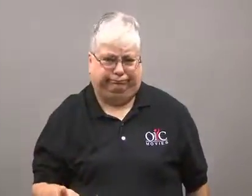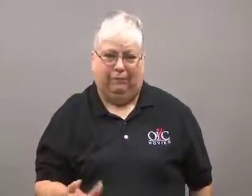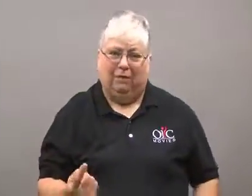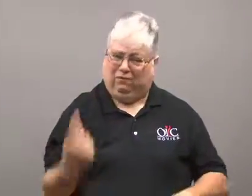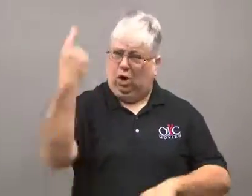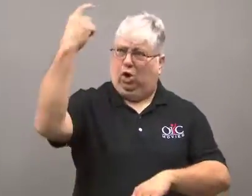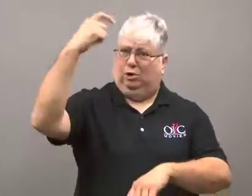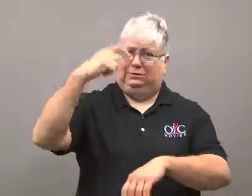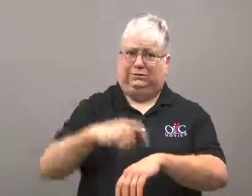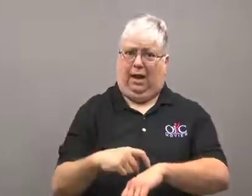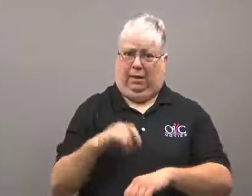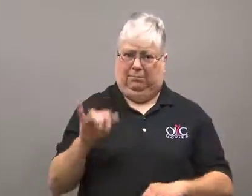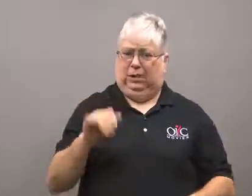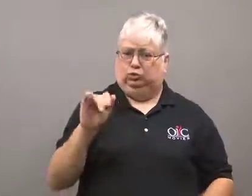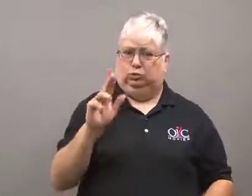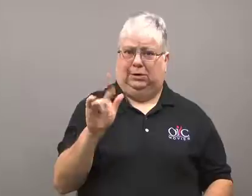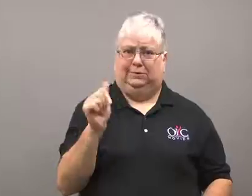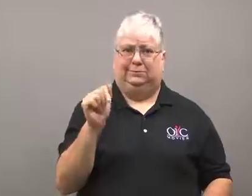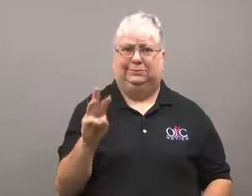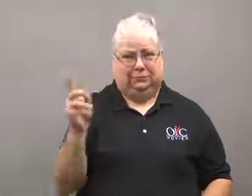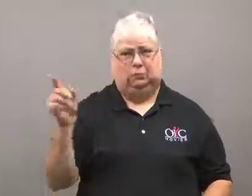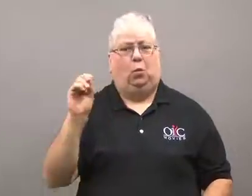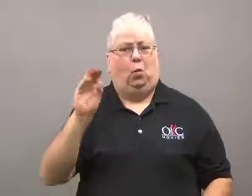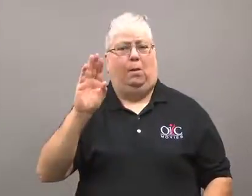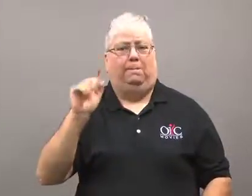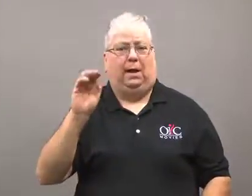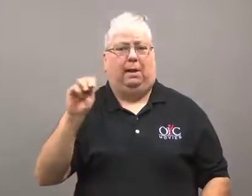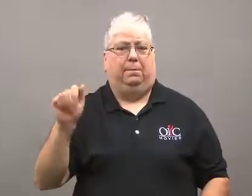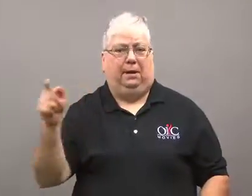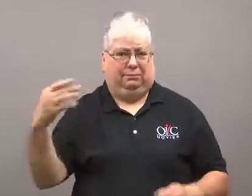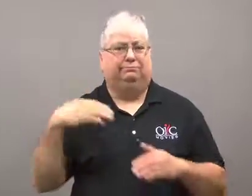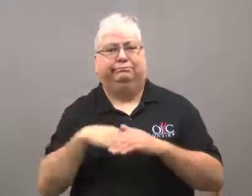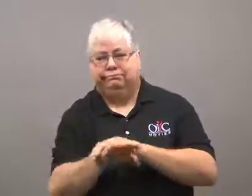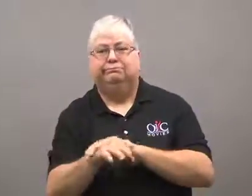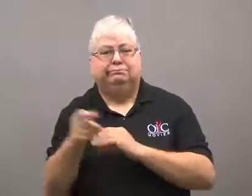Obama became the first to do so on Thursday, July 16.